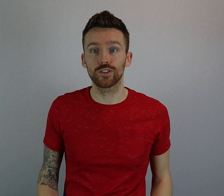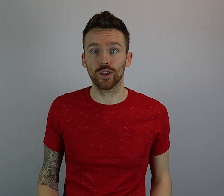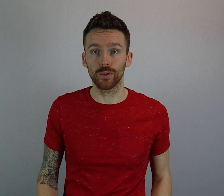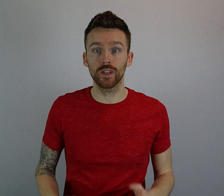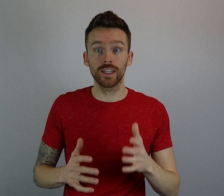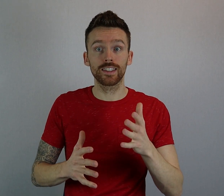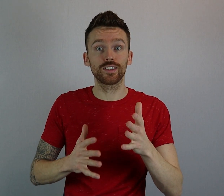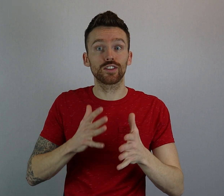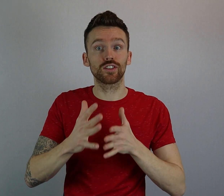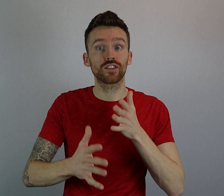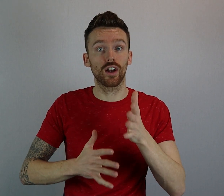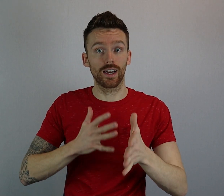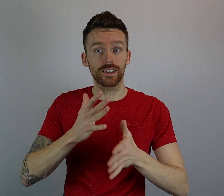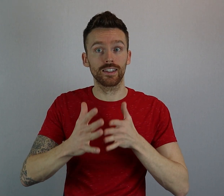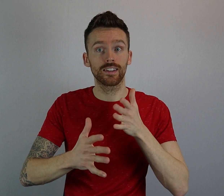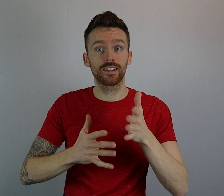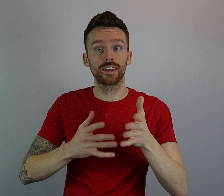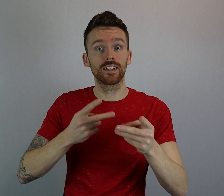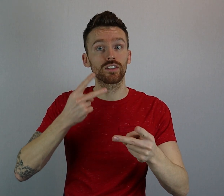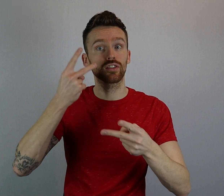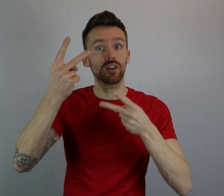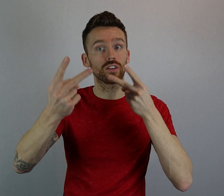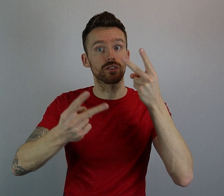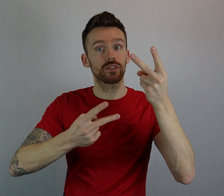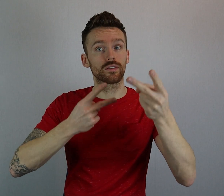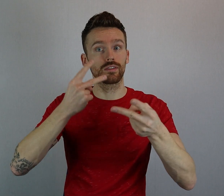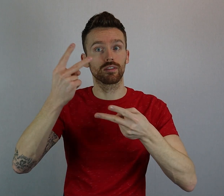So, signed songs.